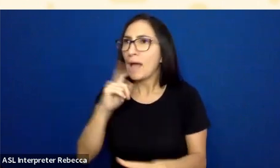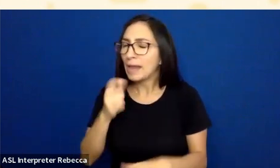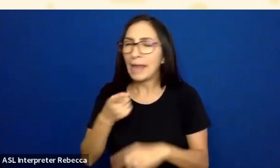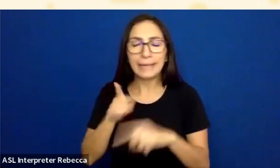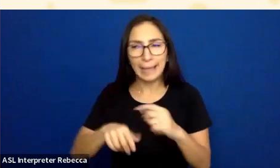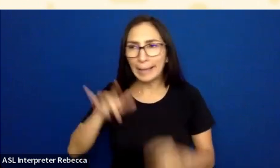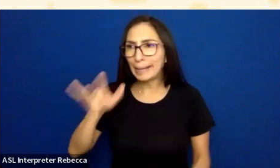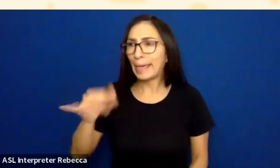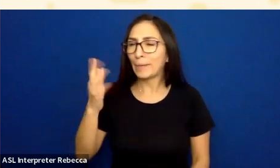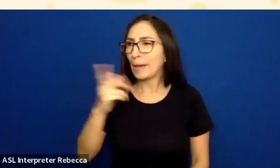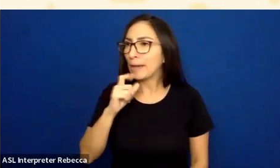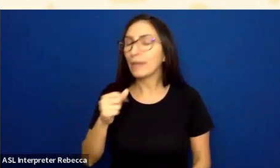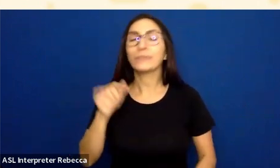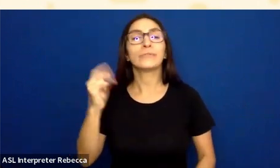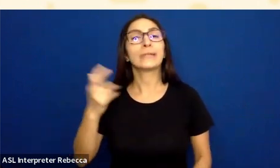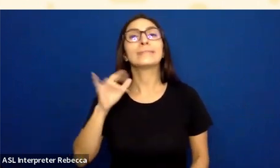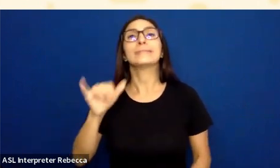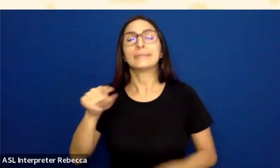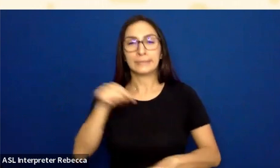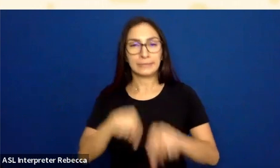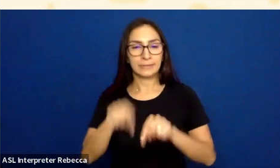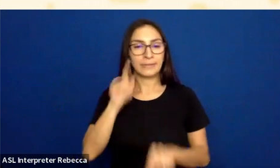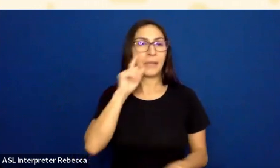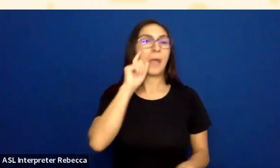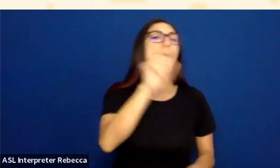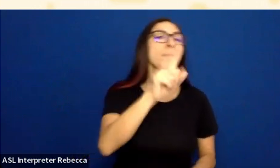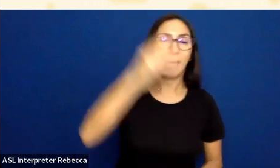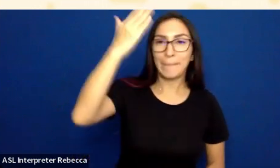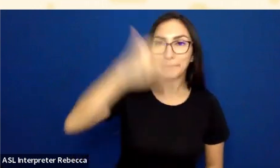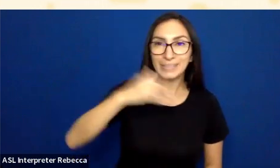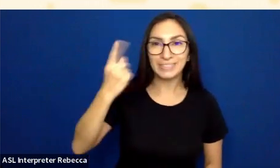Oh, I missed some required things somewhere else up the form. I did not even realize it was required.